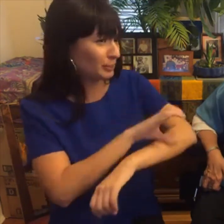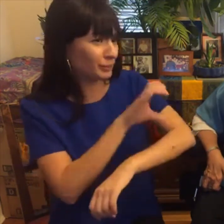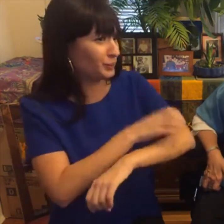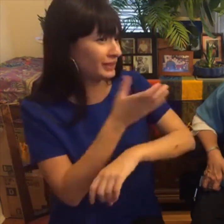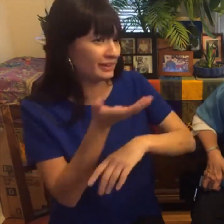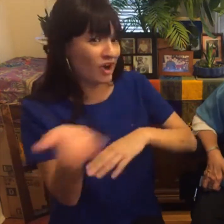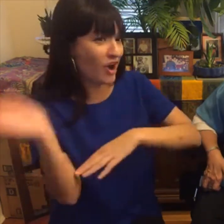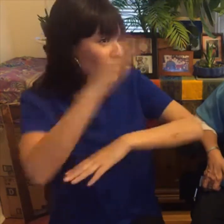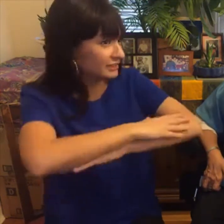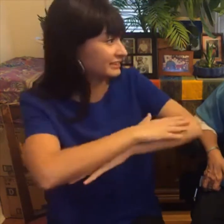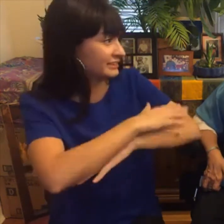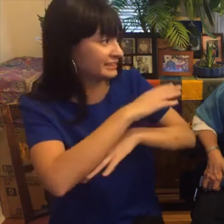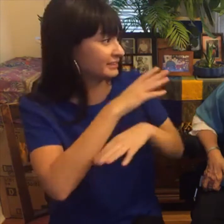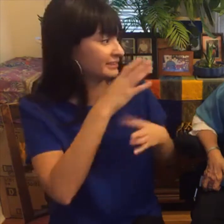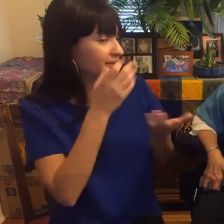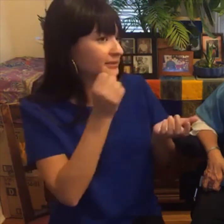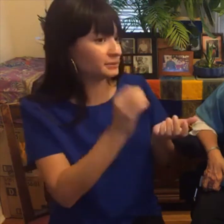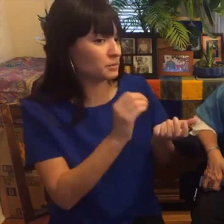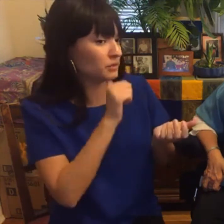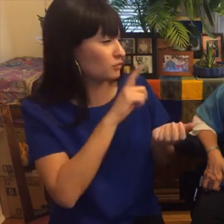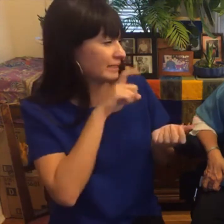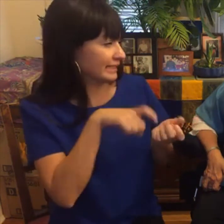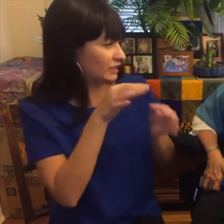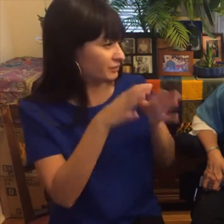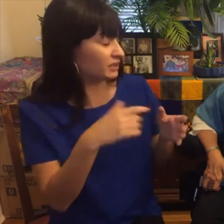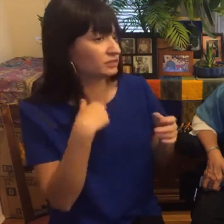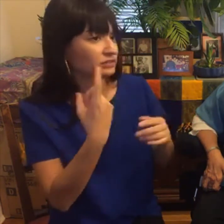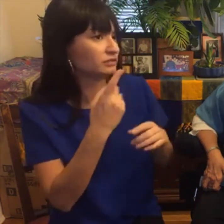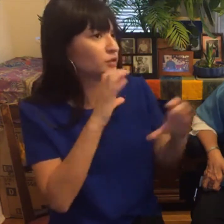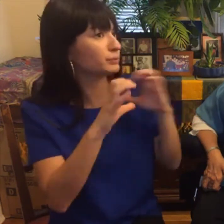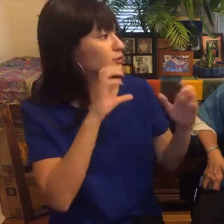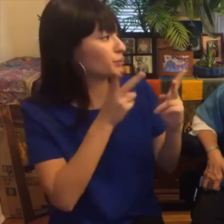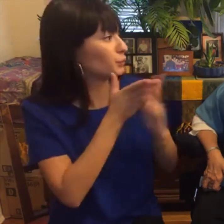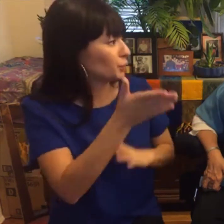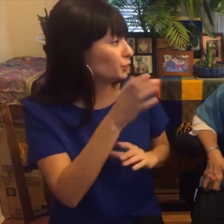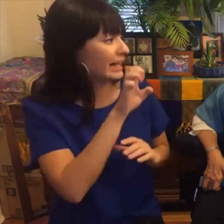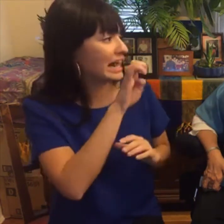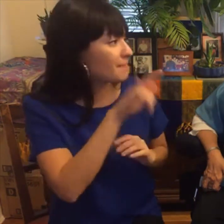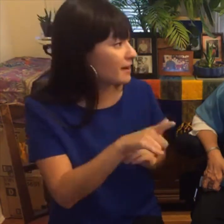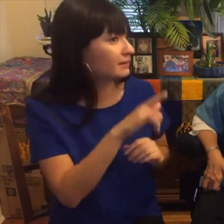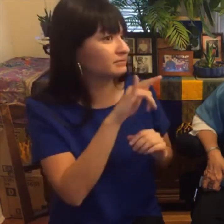time because a lot of times was working on a computer all day so I don't need so